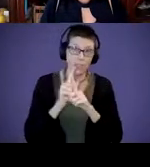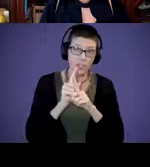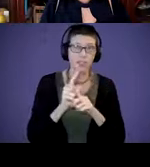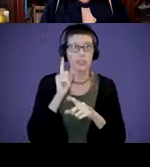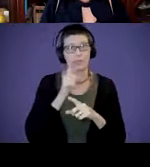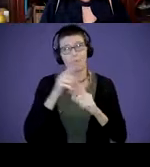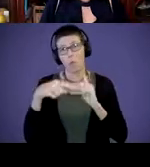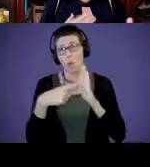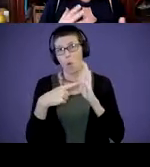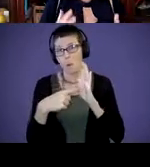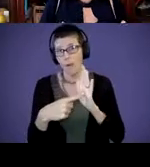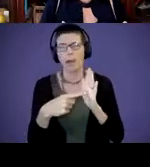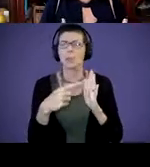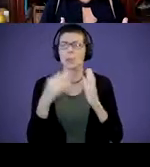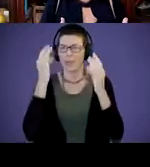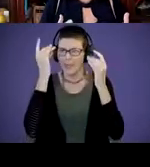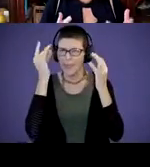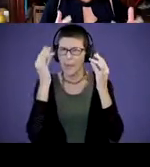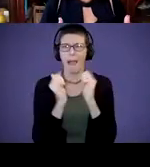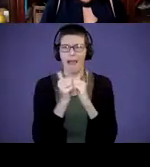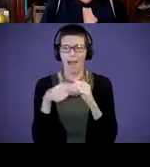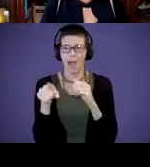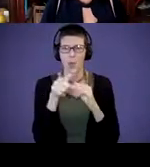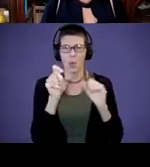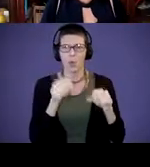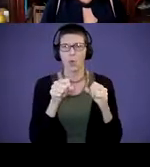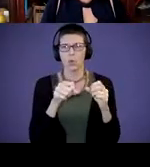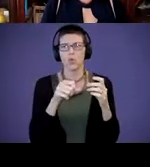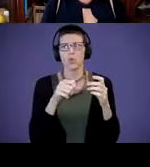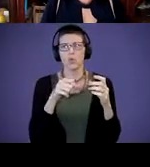So, thinking about how you can go and dig a little bit deeper into these skills.